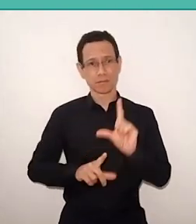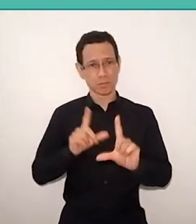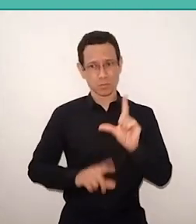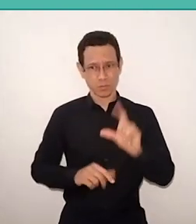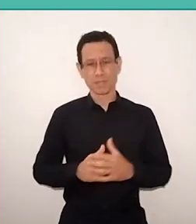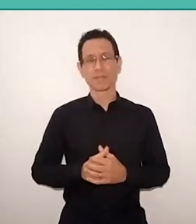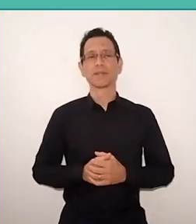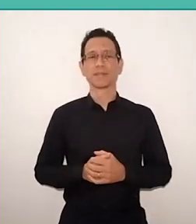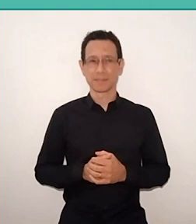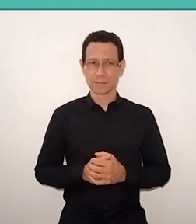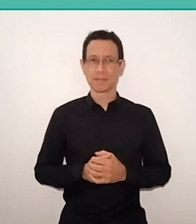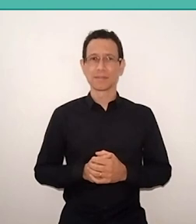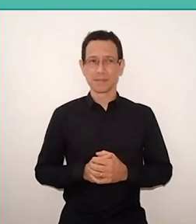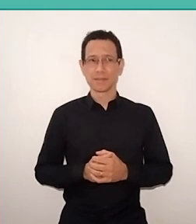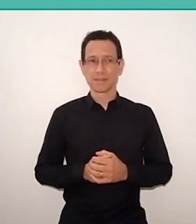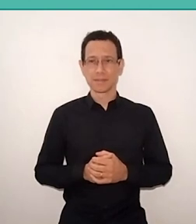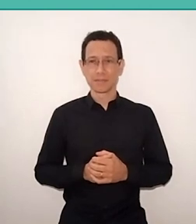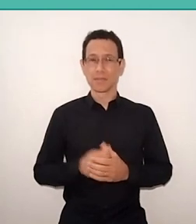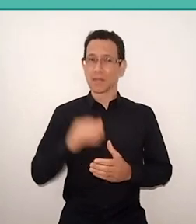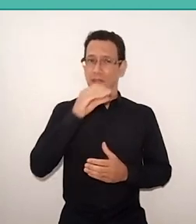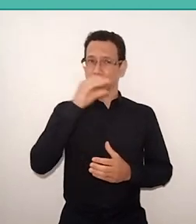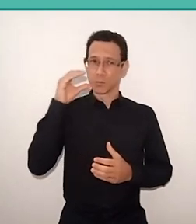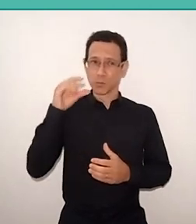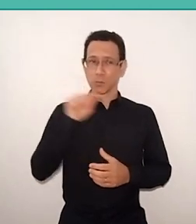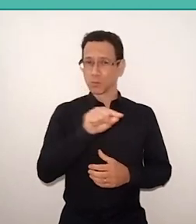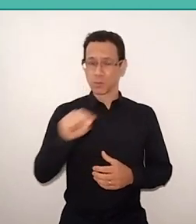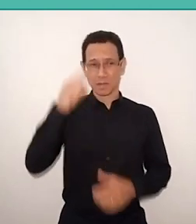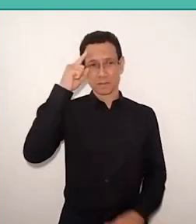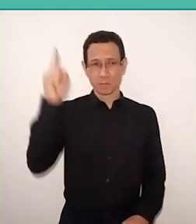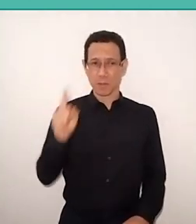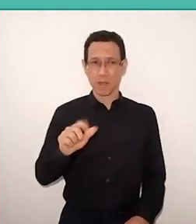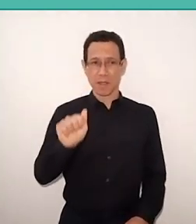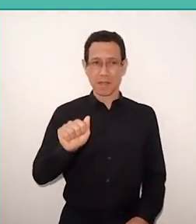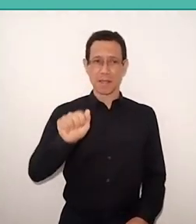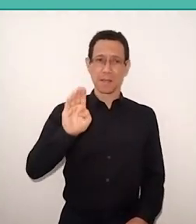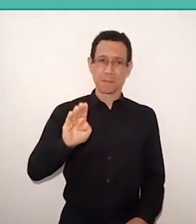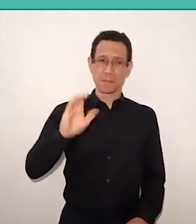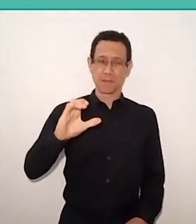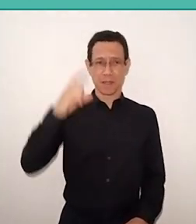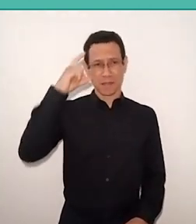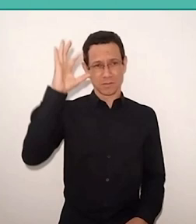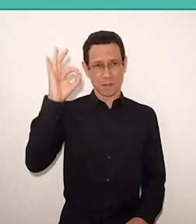and started with illiterate adults, but it doesn't mean that his work is not also applicable for children.